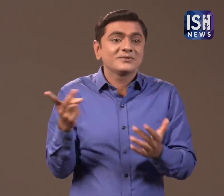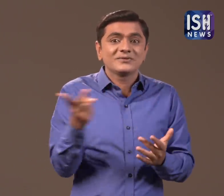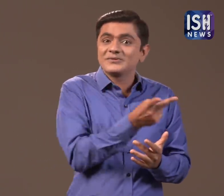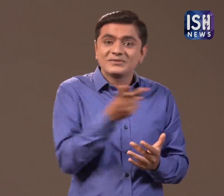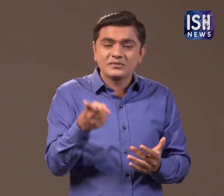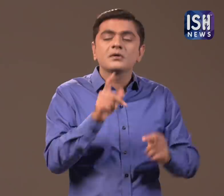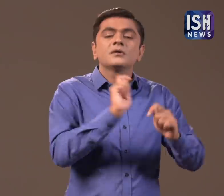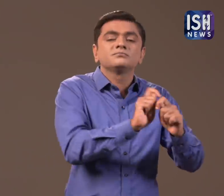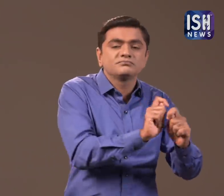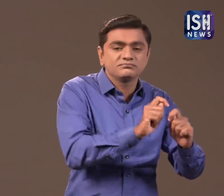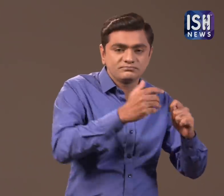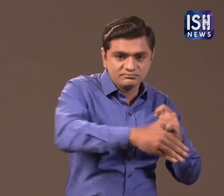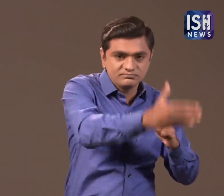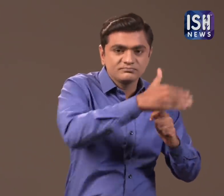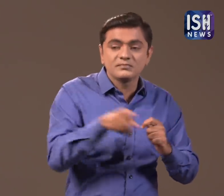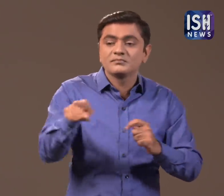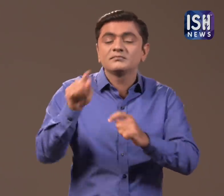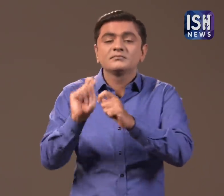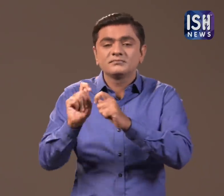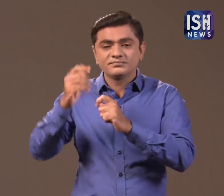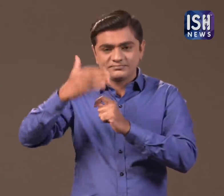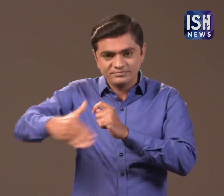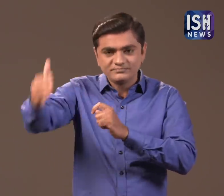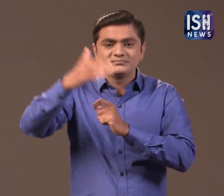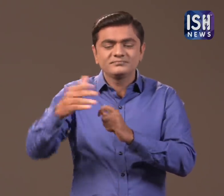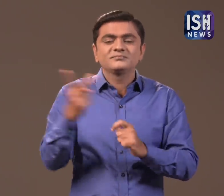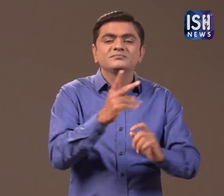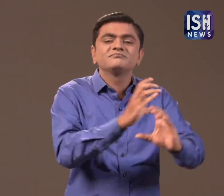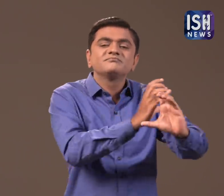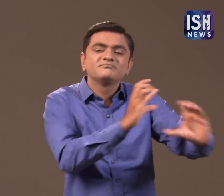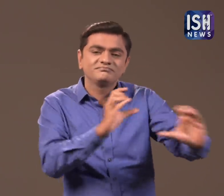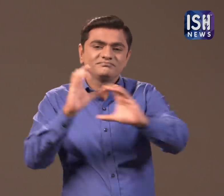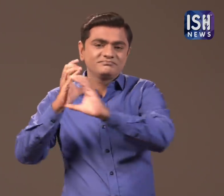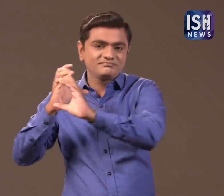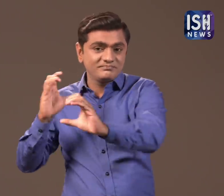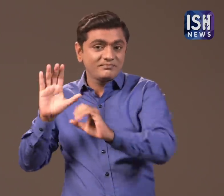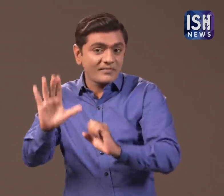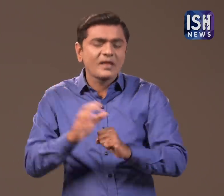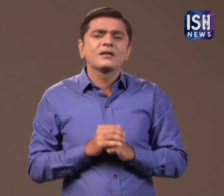are in the last stages of manufacturing.